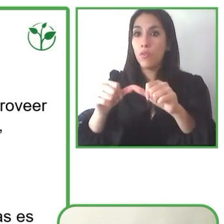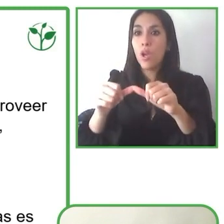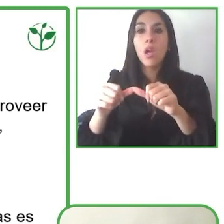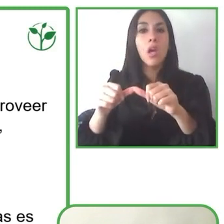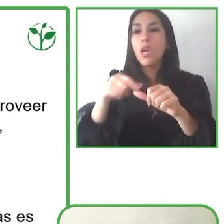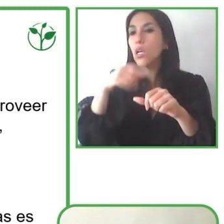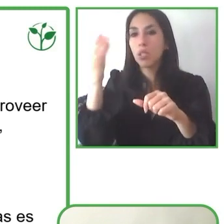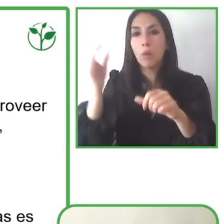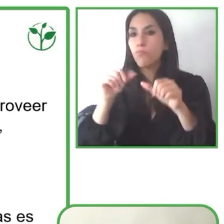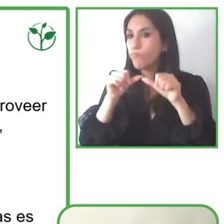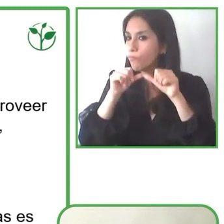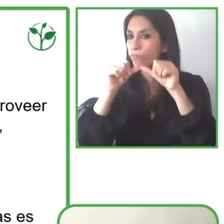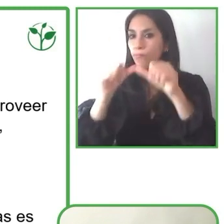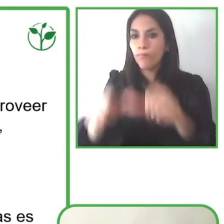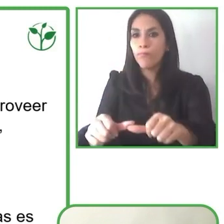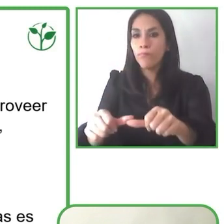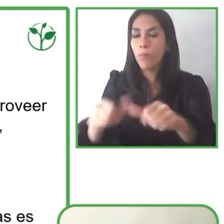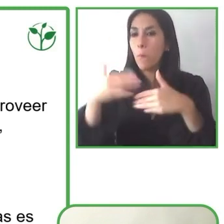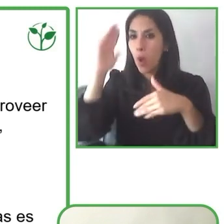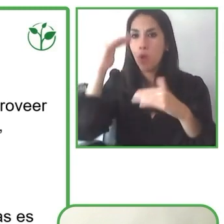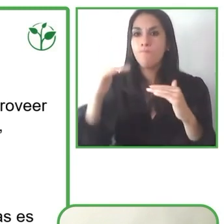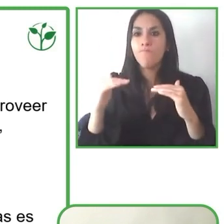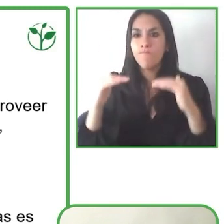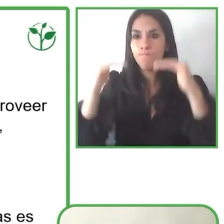Always needs to be one of the most important things